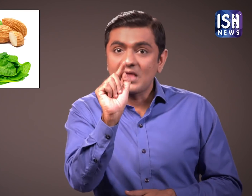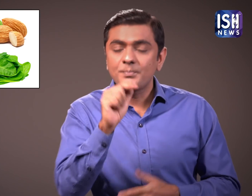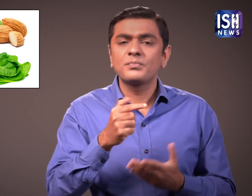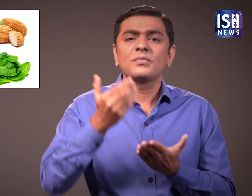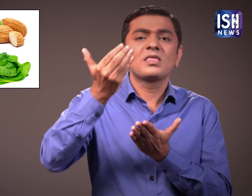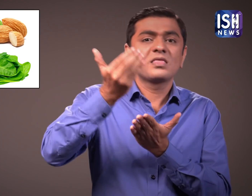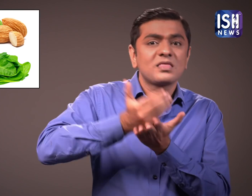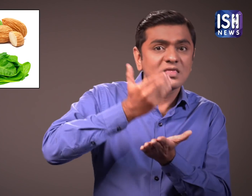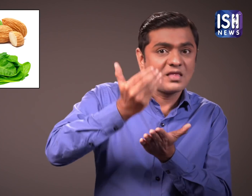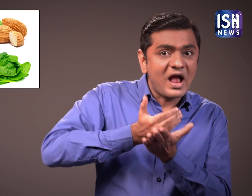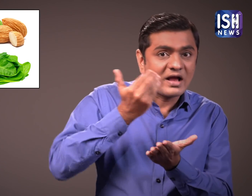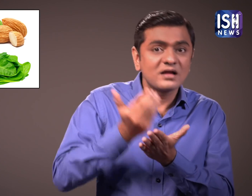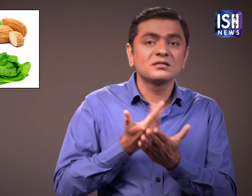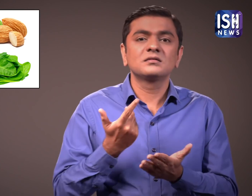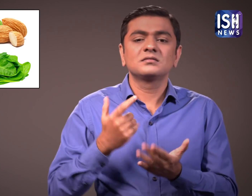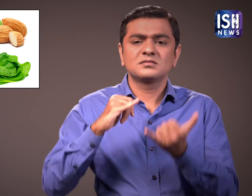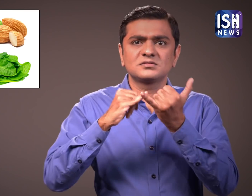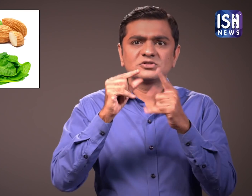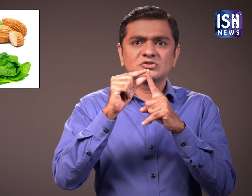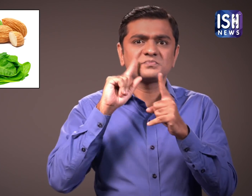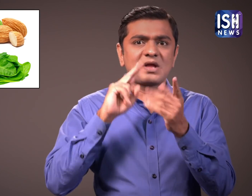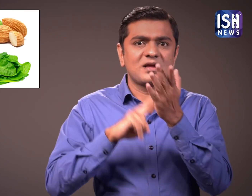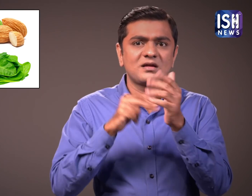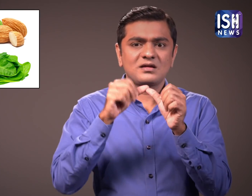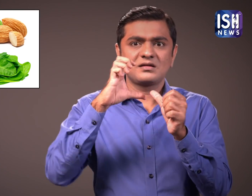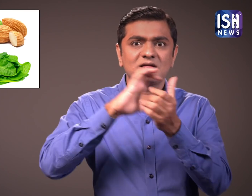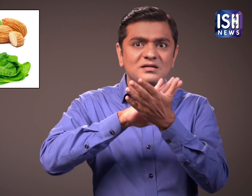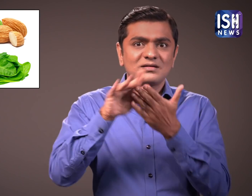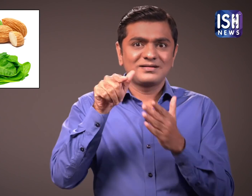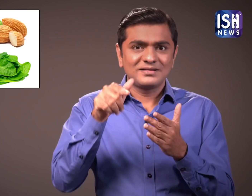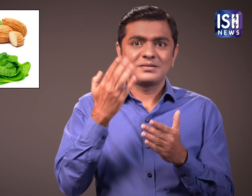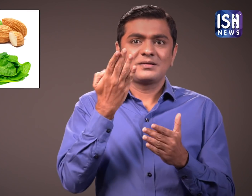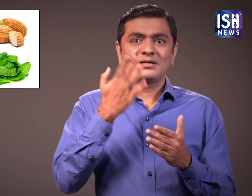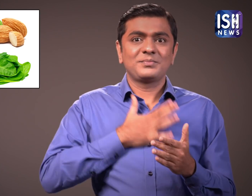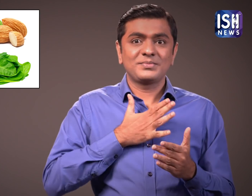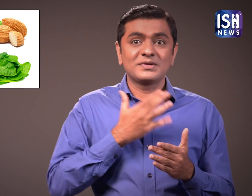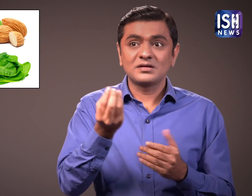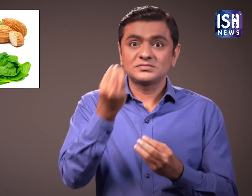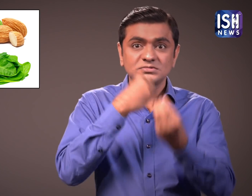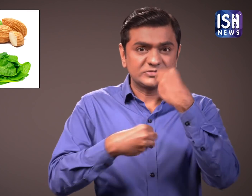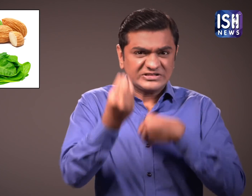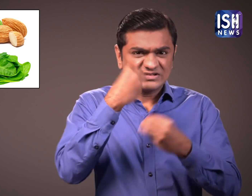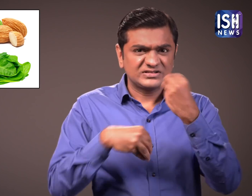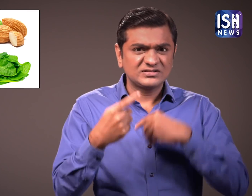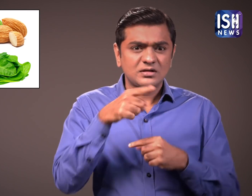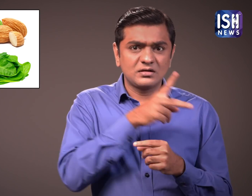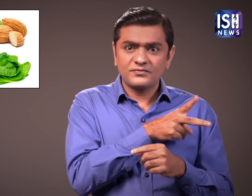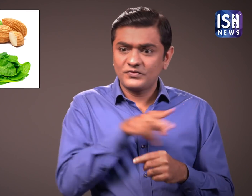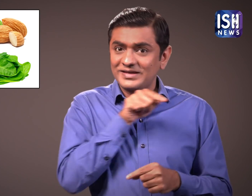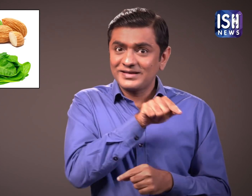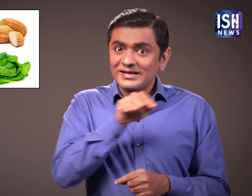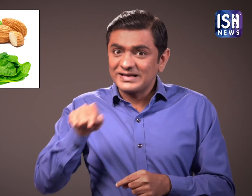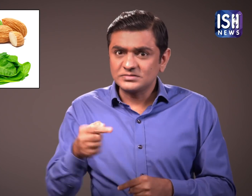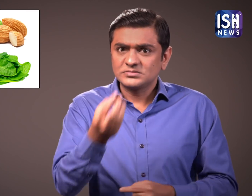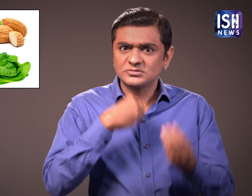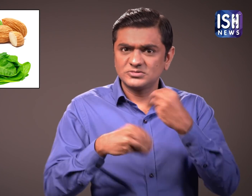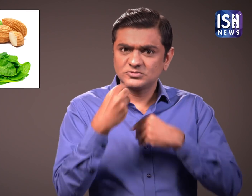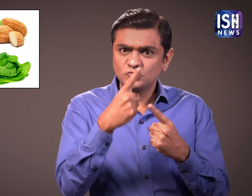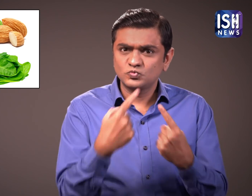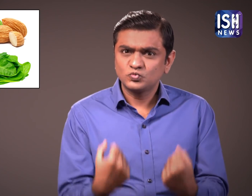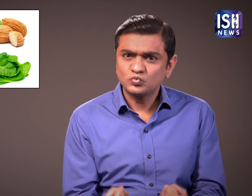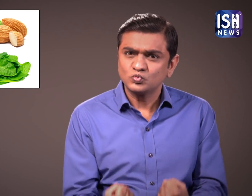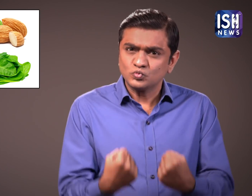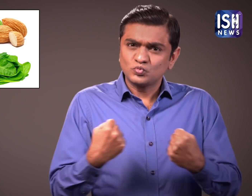yogurt and spinach are great immunity boosters.